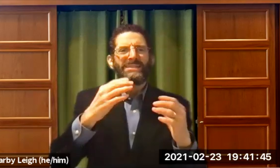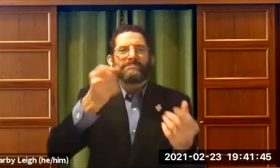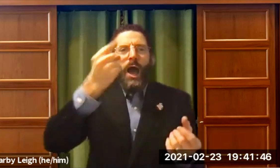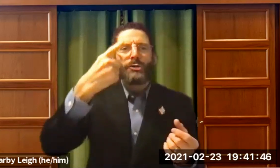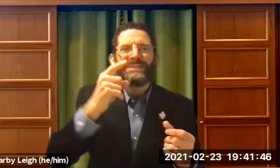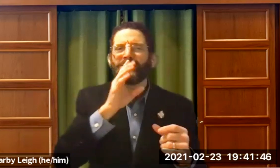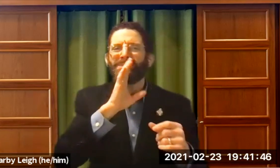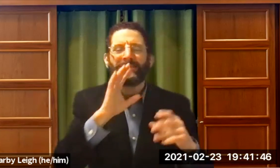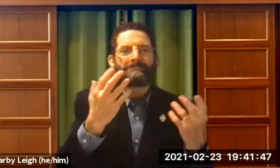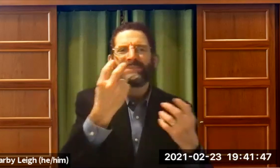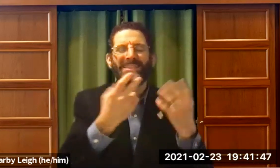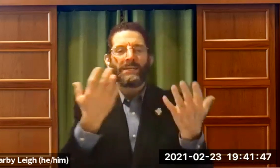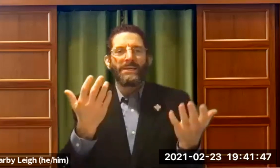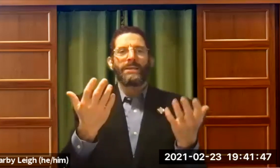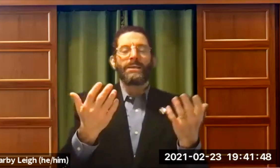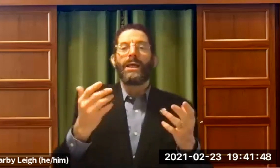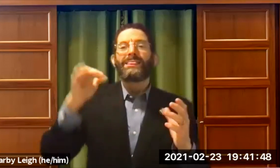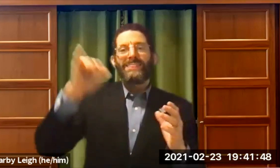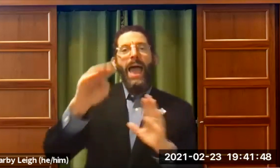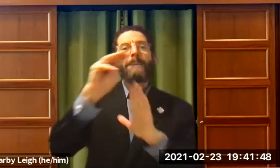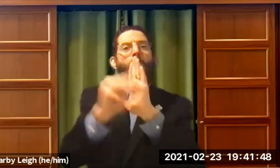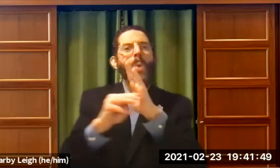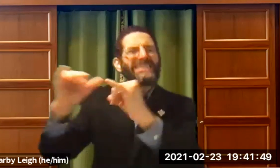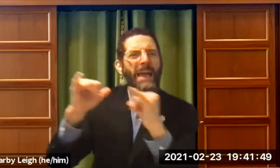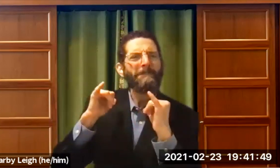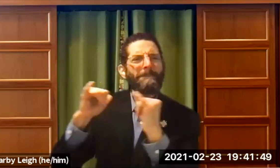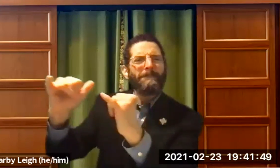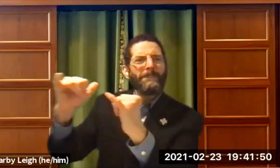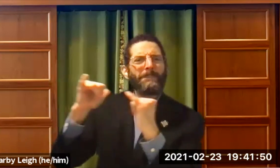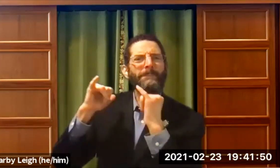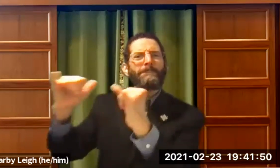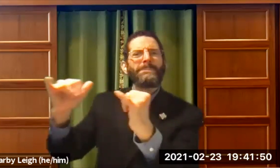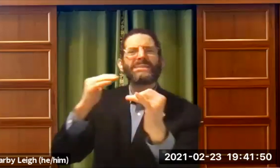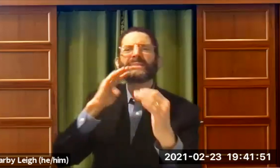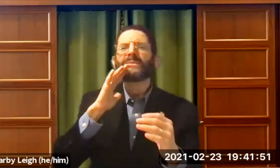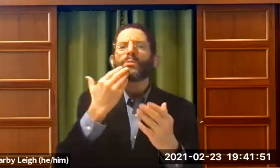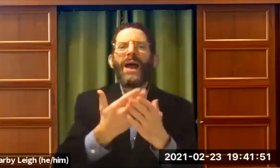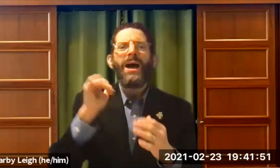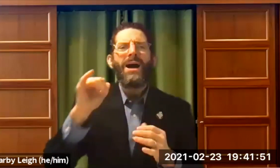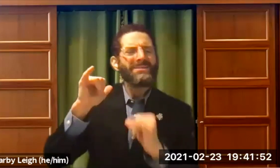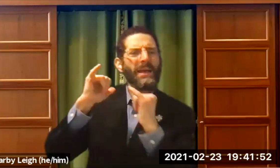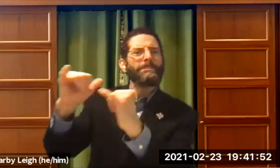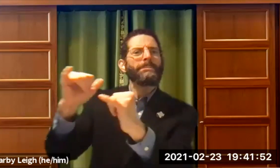experience. It's hard for deaf people to speak . And I felt connected to Moses because